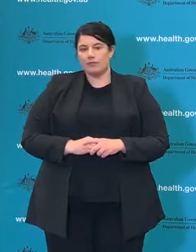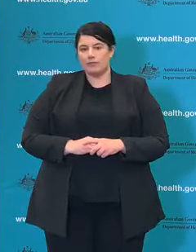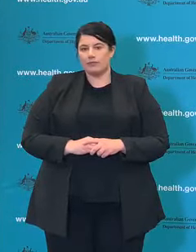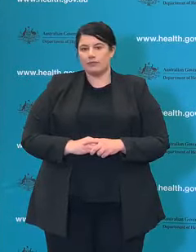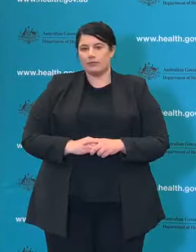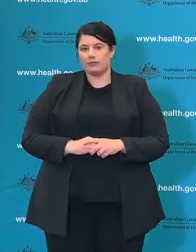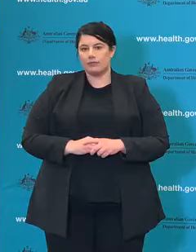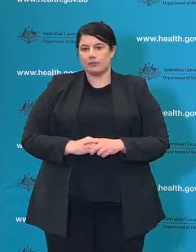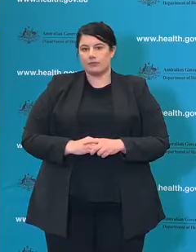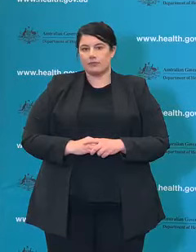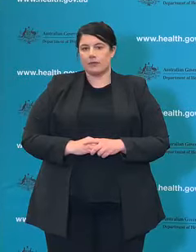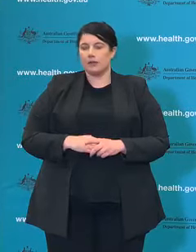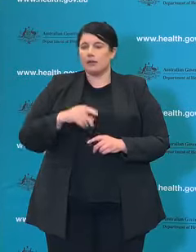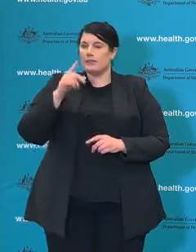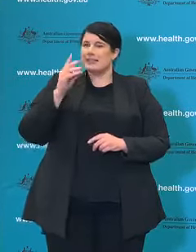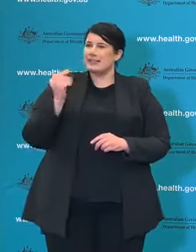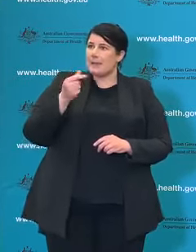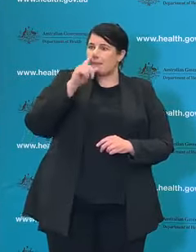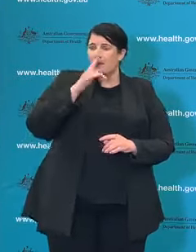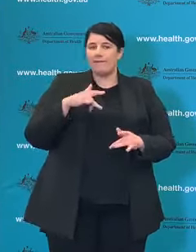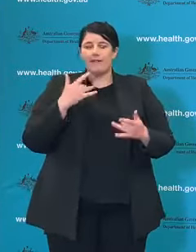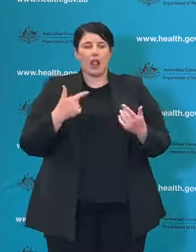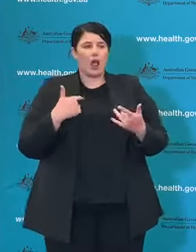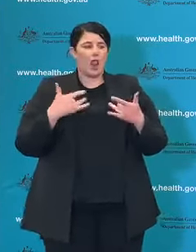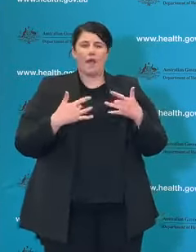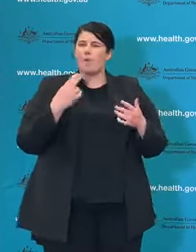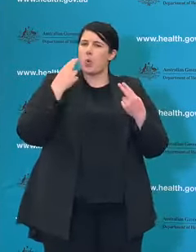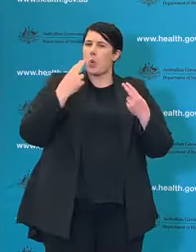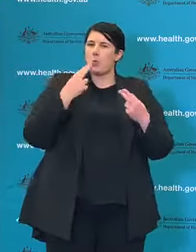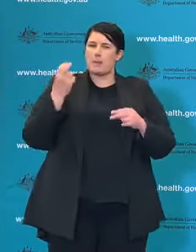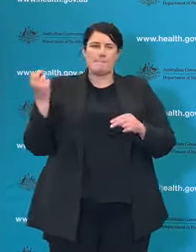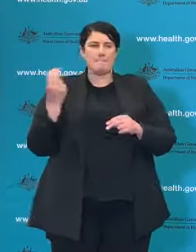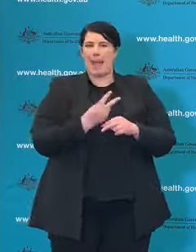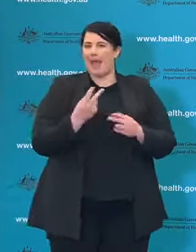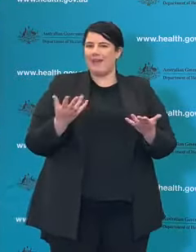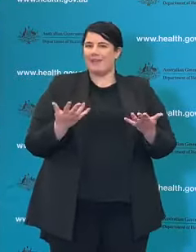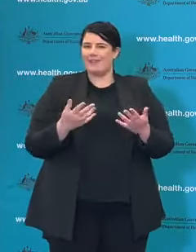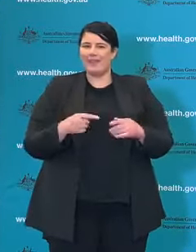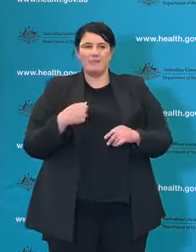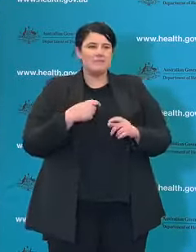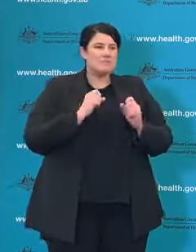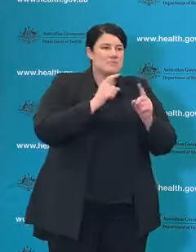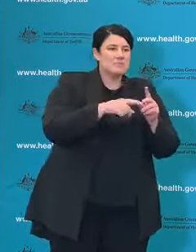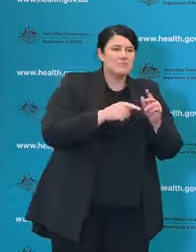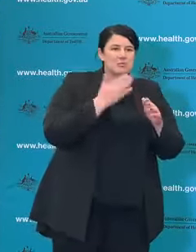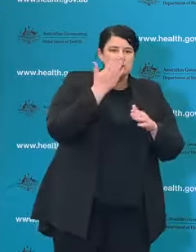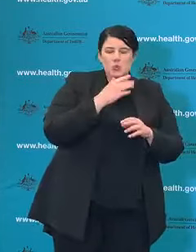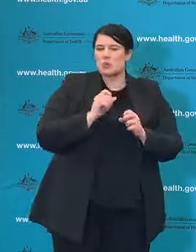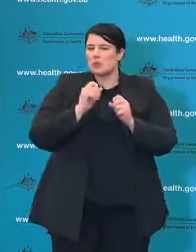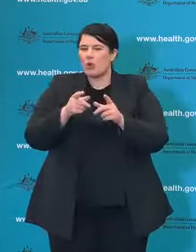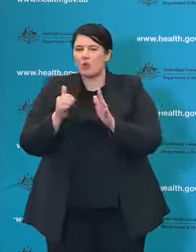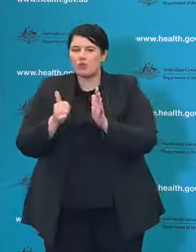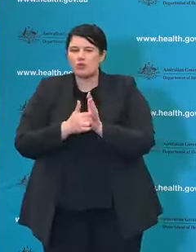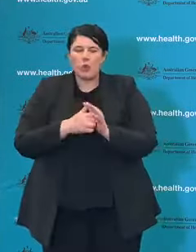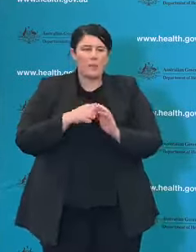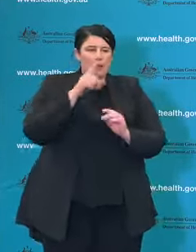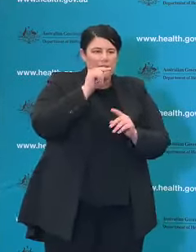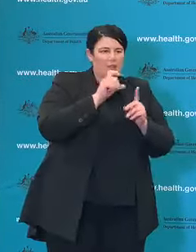back to the new normal, it's critically important that we're not going back to the old normal. Which means that we have to maintain